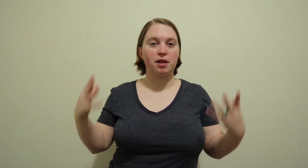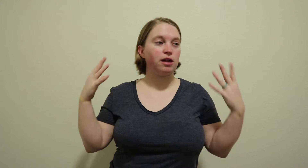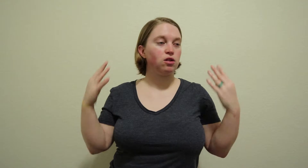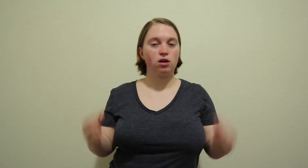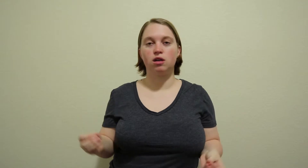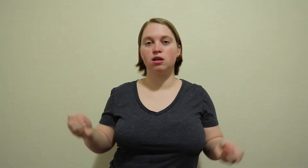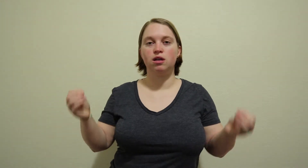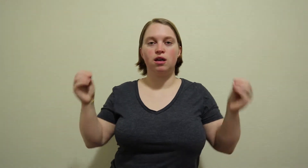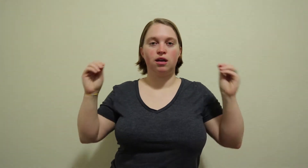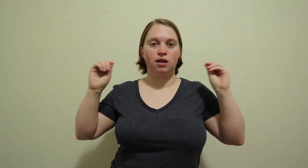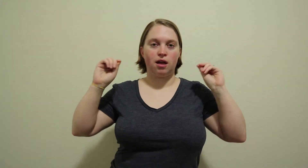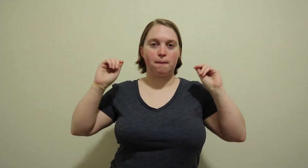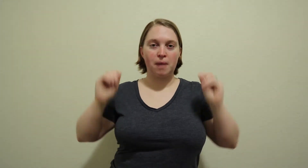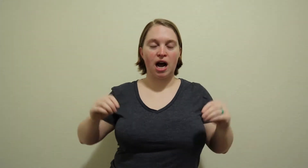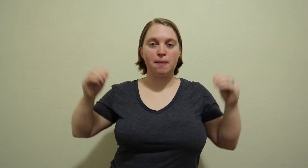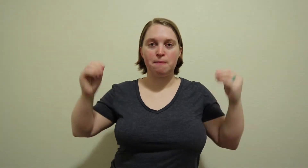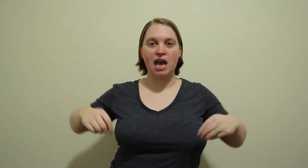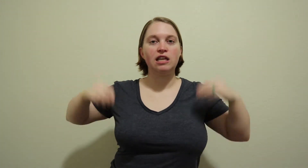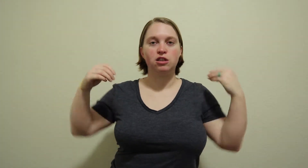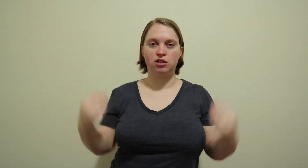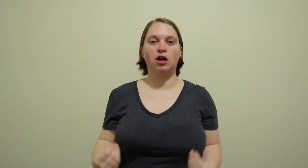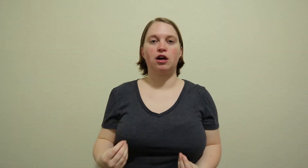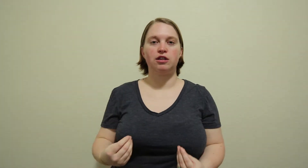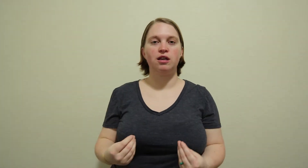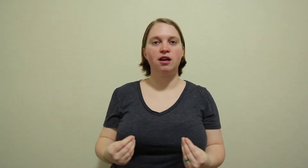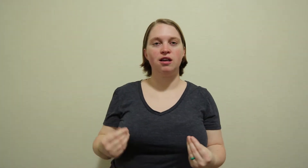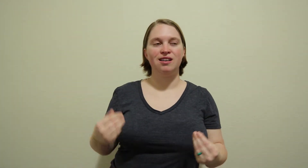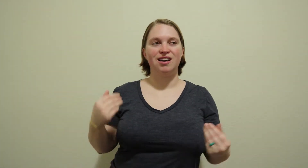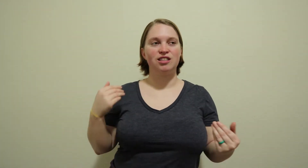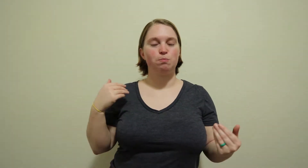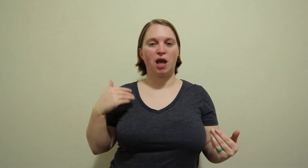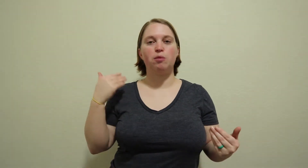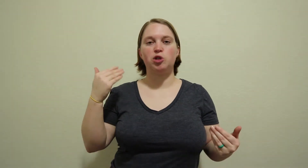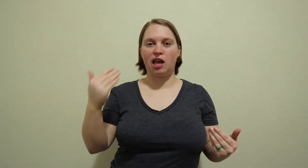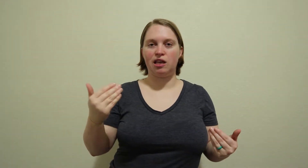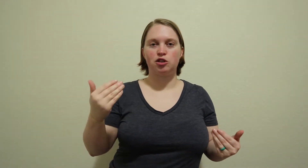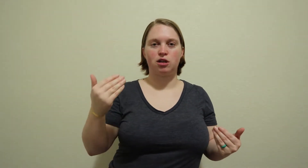like look, my main concern is to be able to answer